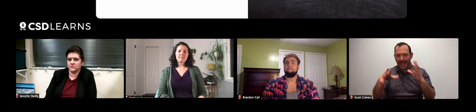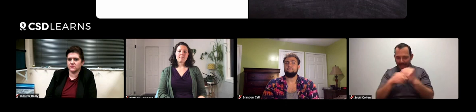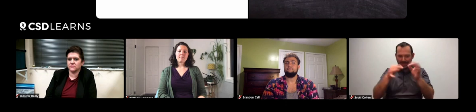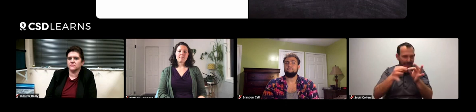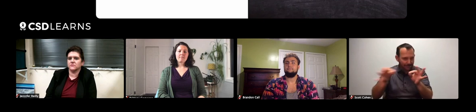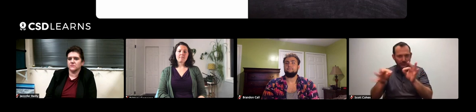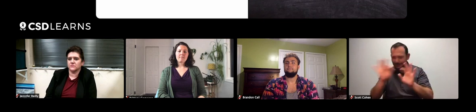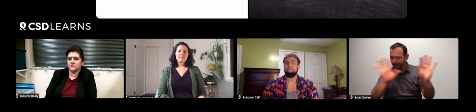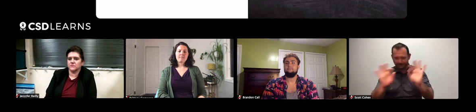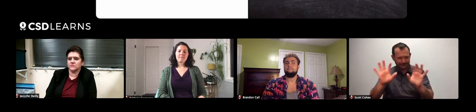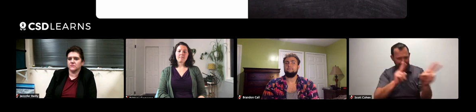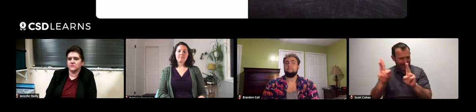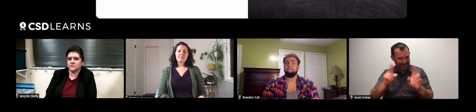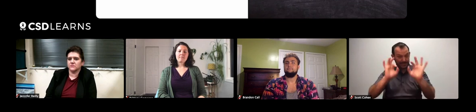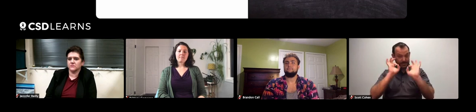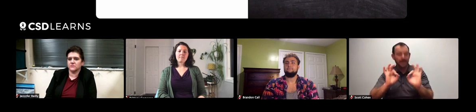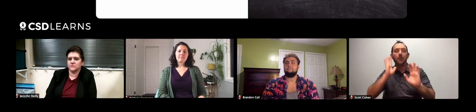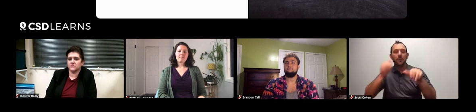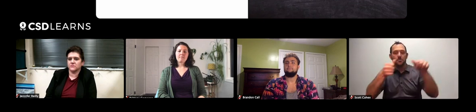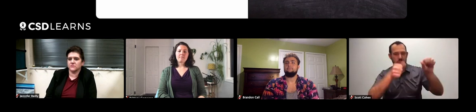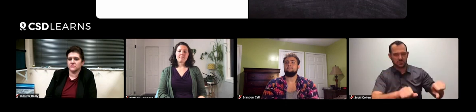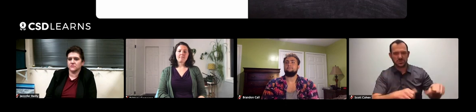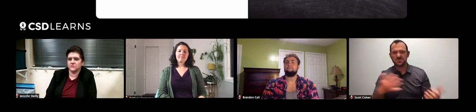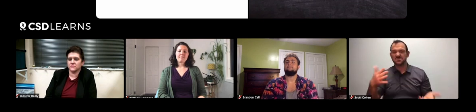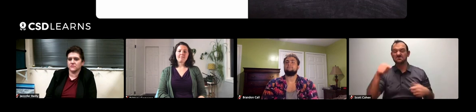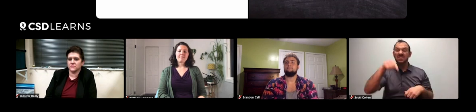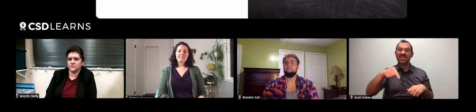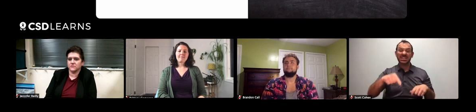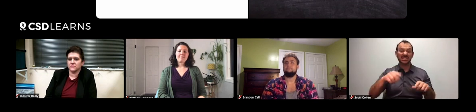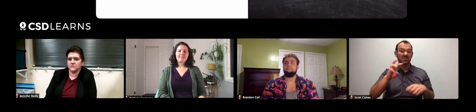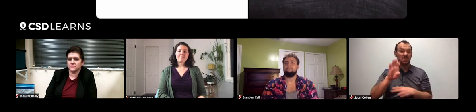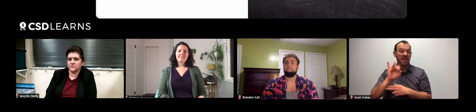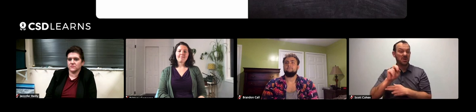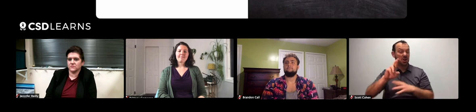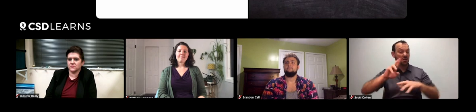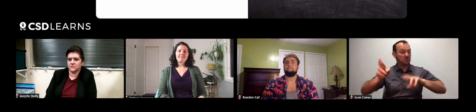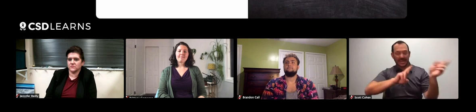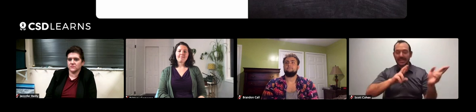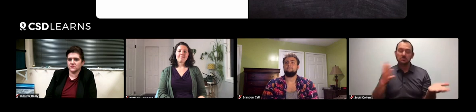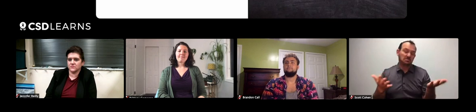it's getting the captions added. It's being edited so it can be a clean copy. So this webinar should be ready